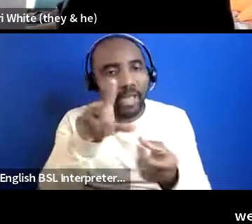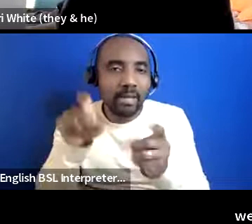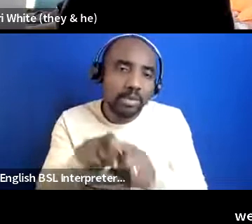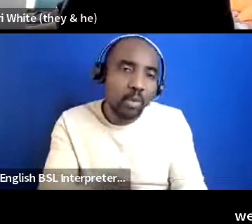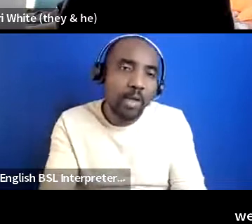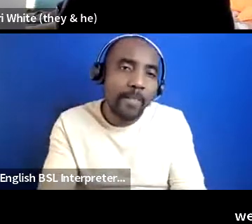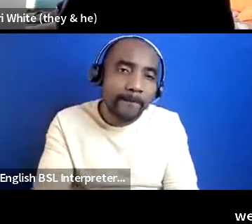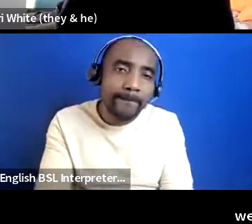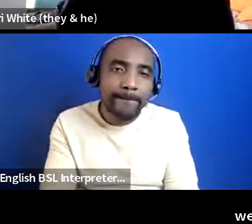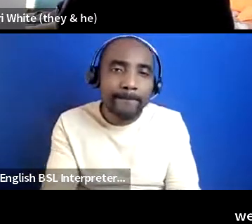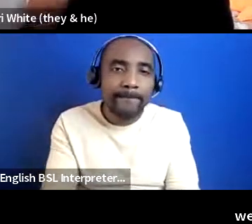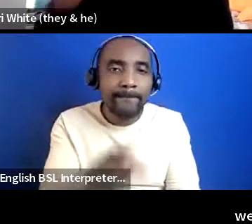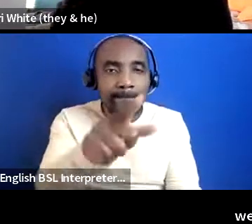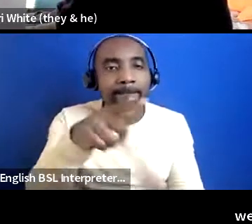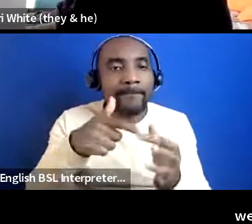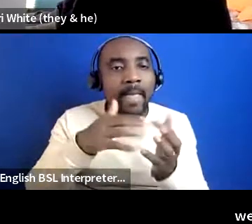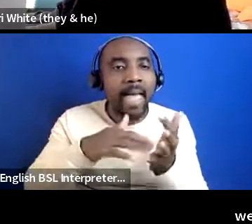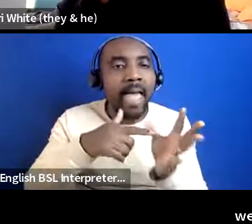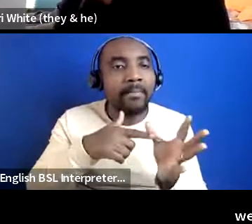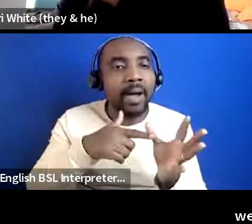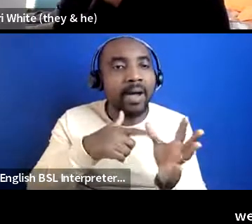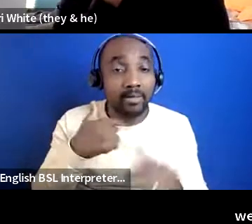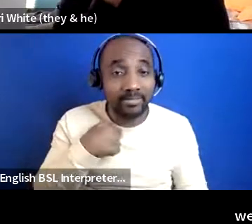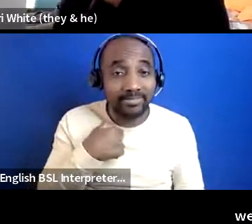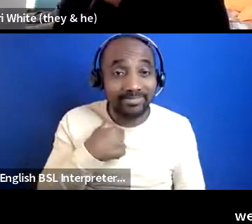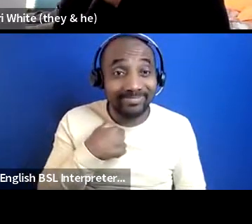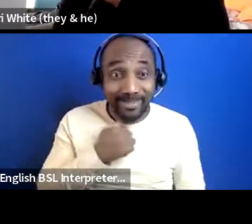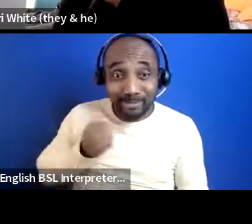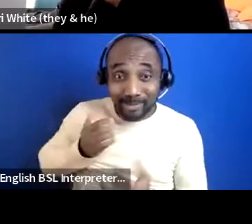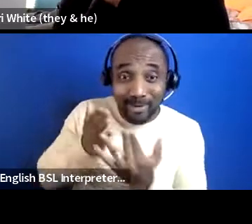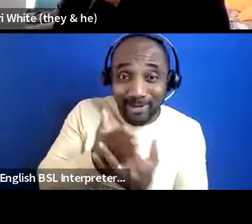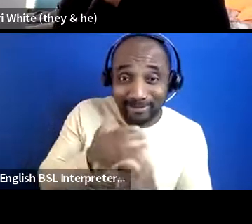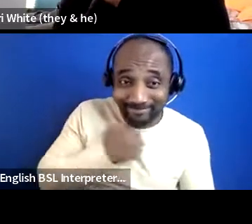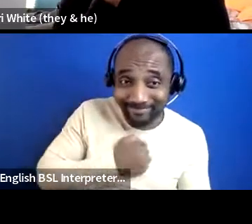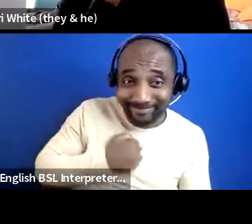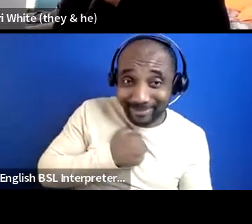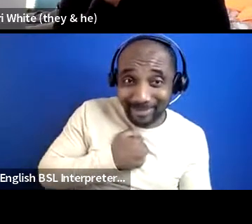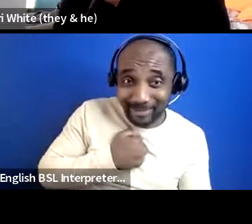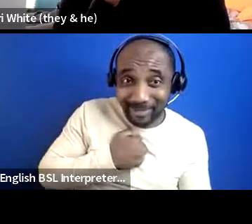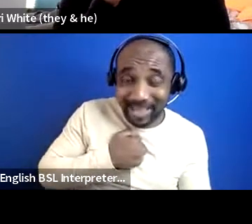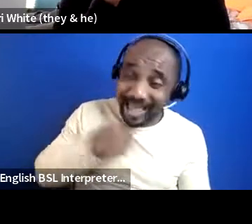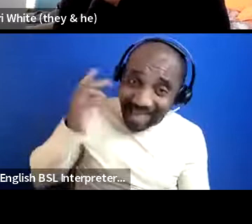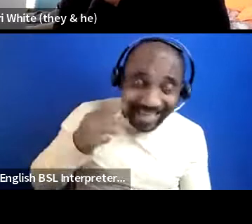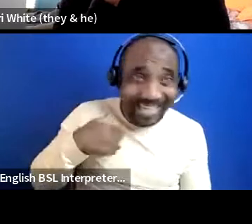yeah for us we did i'm sorry leah if i cut it again you get first this time you get